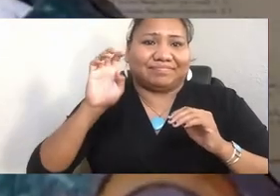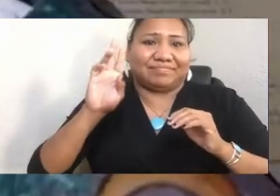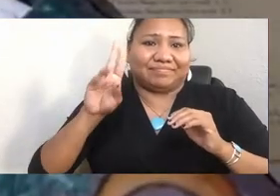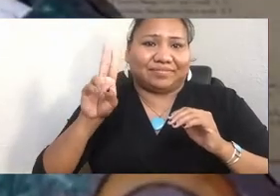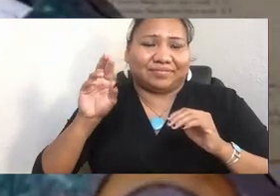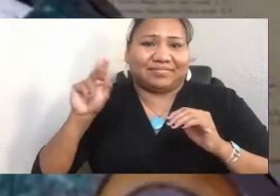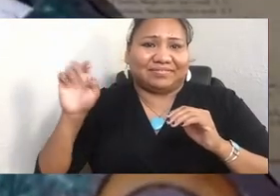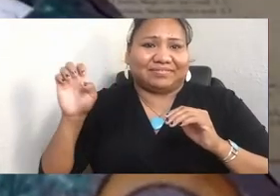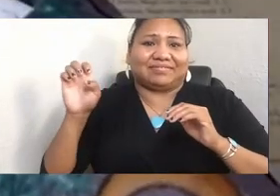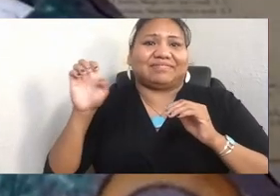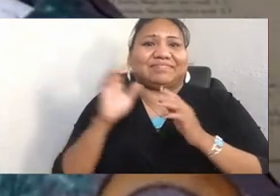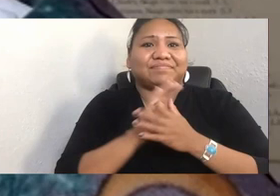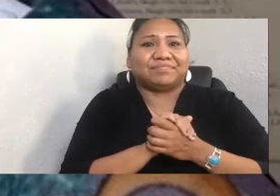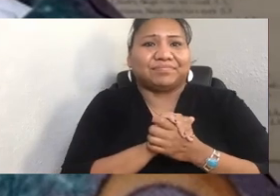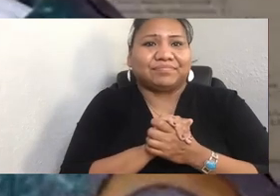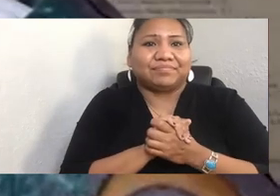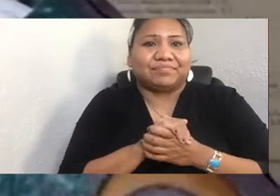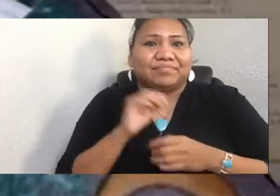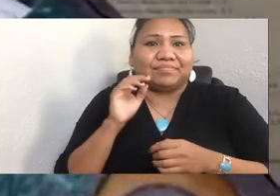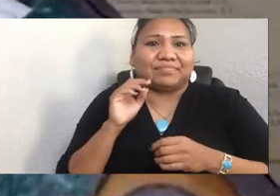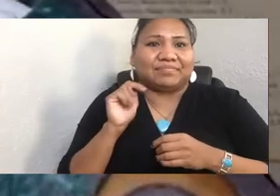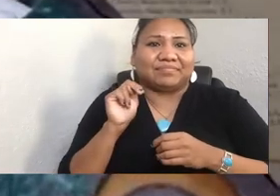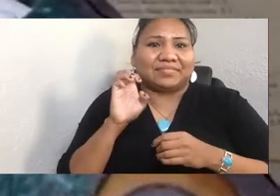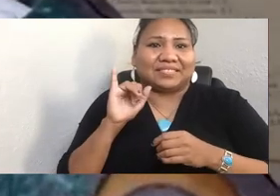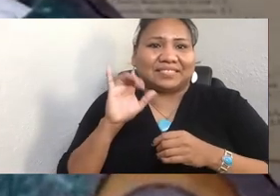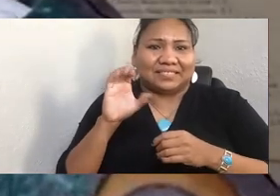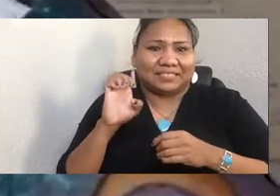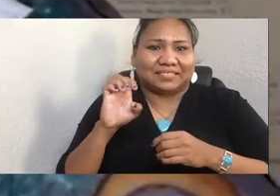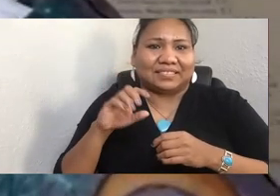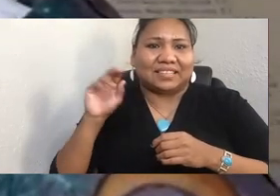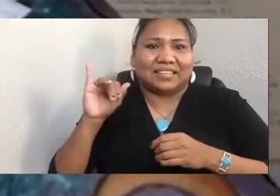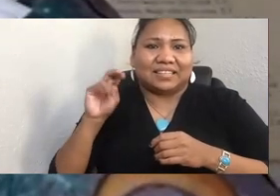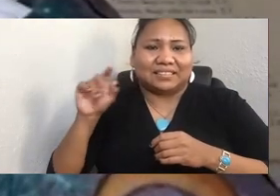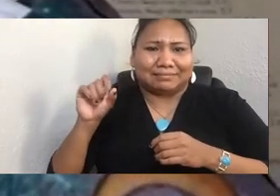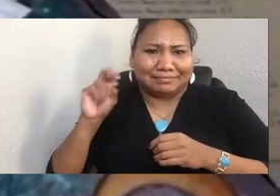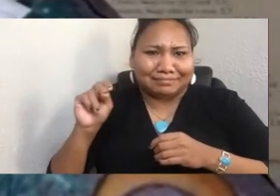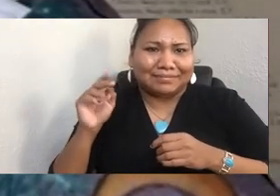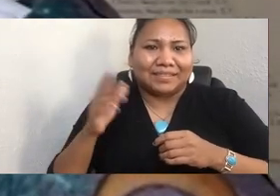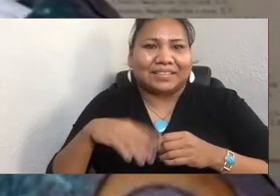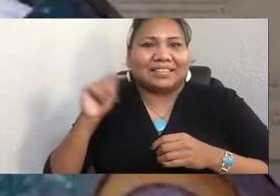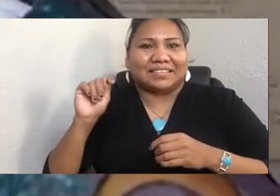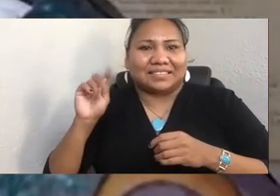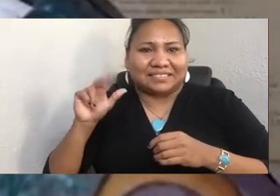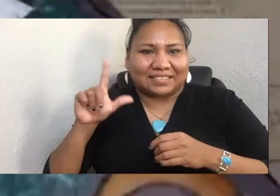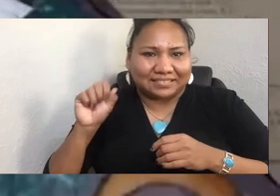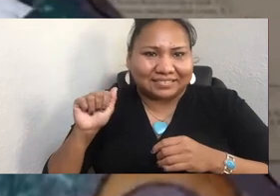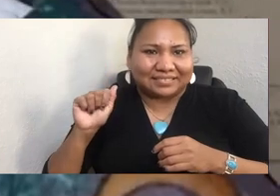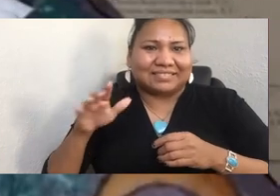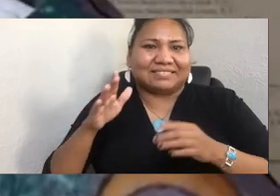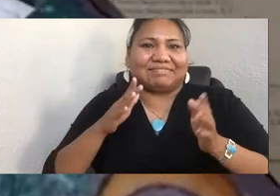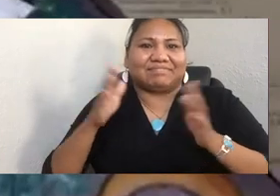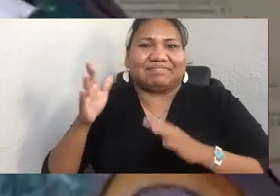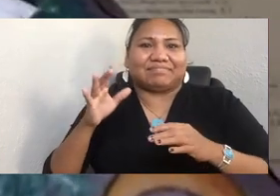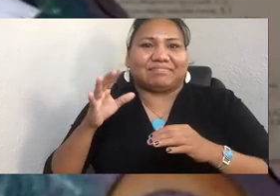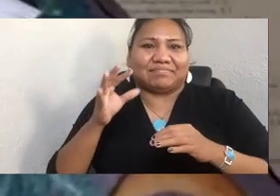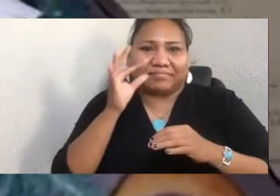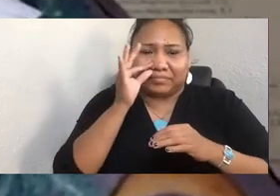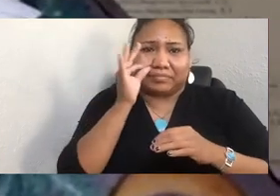Nisenan, Tongva, Warm Springs, Wasco, Nez Perce, Yakama.